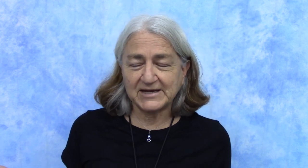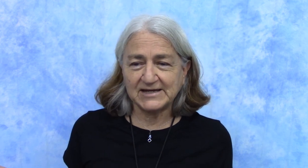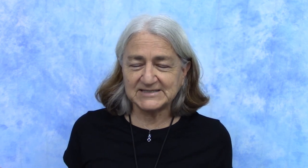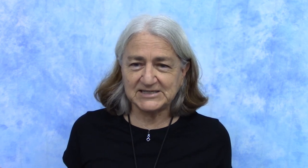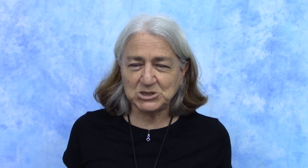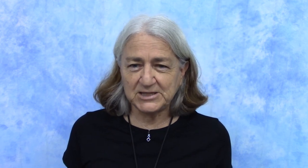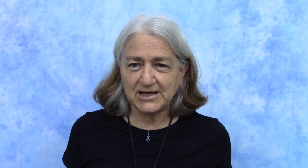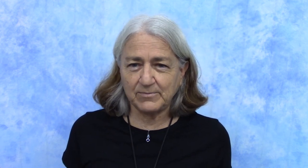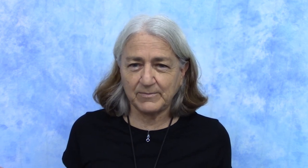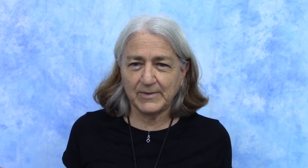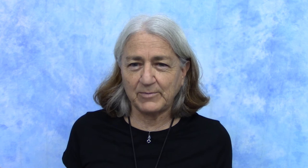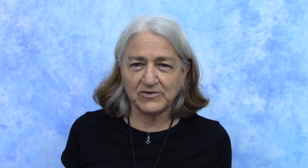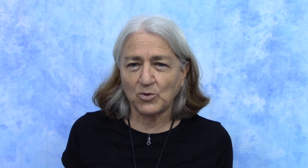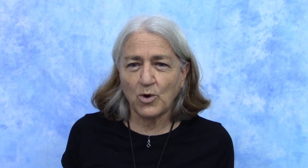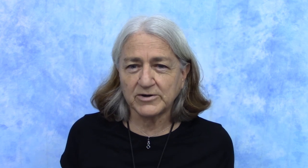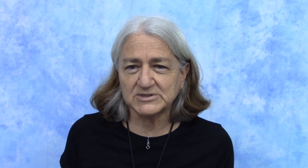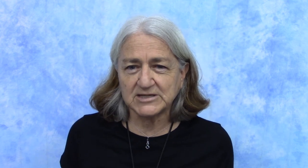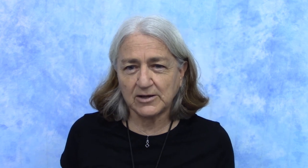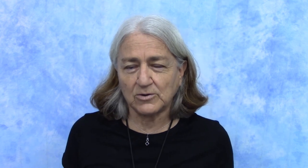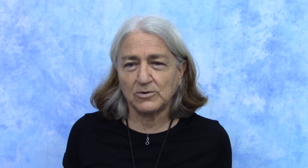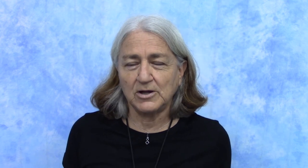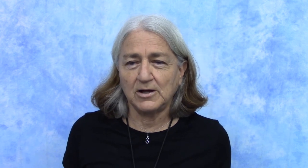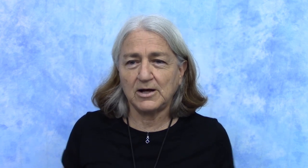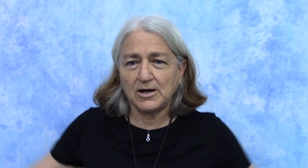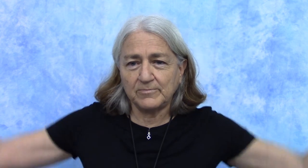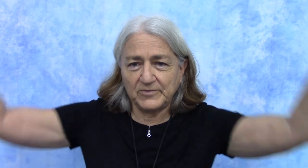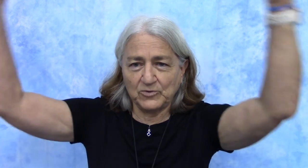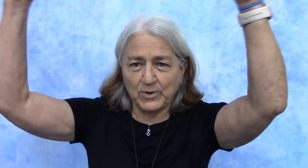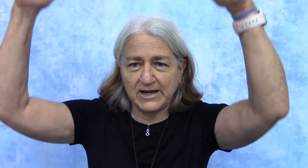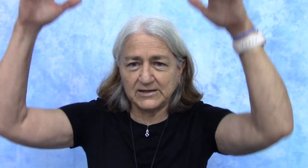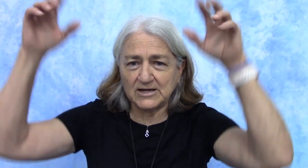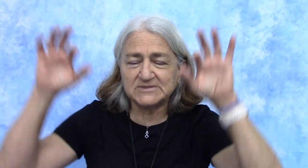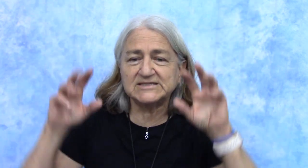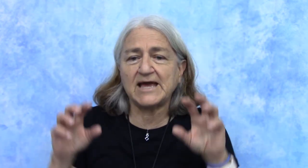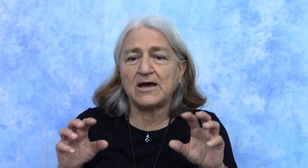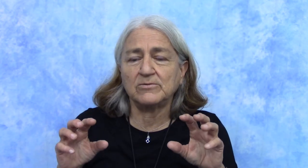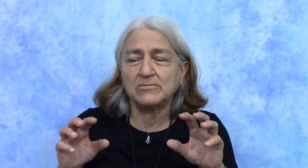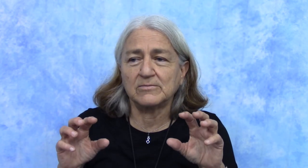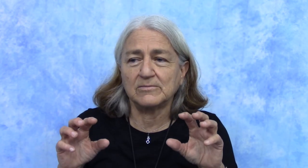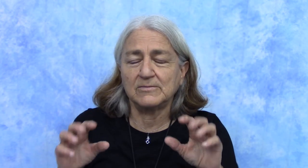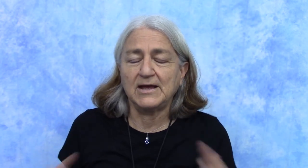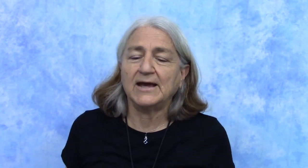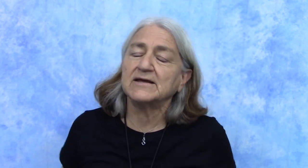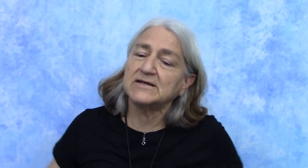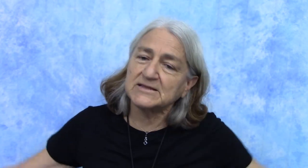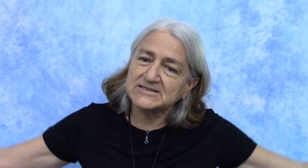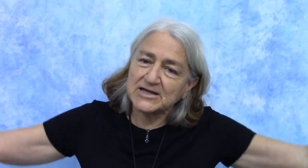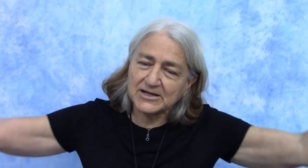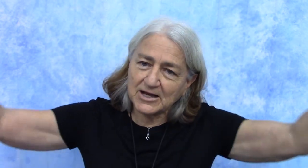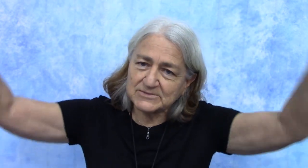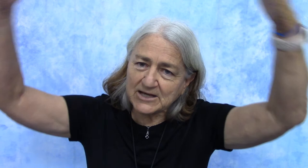it's teaching them about the water cycle. Um the rain comes down and then the sun comes up